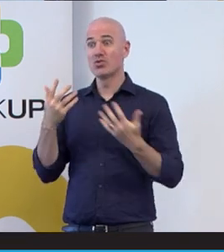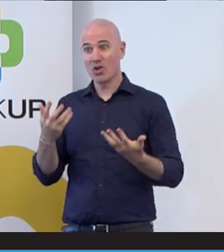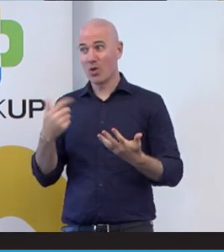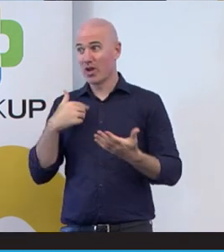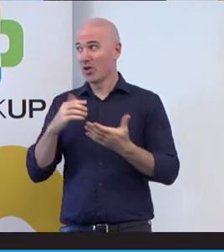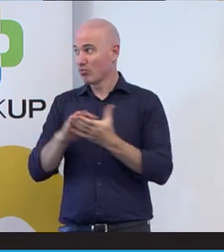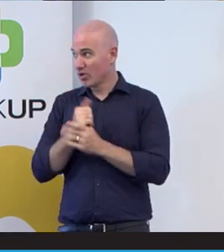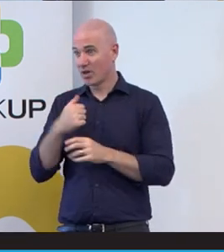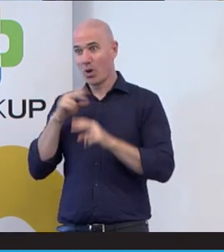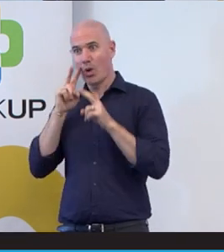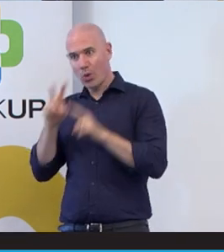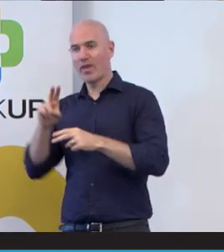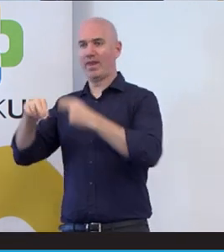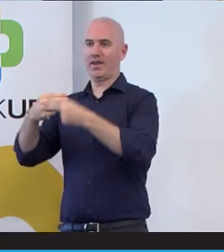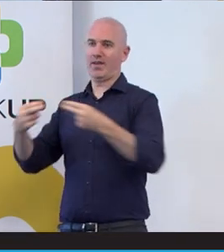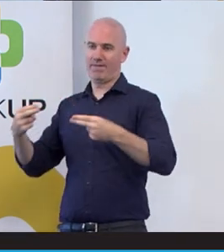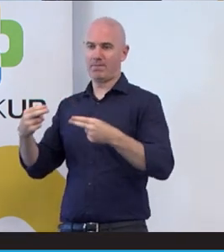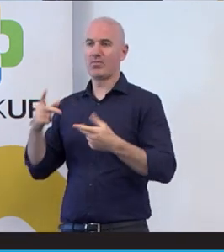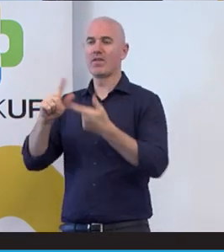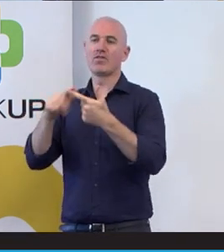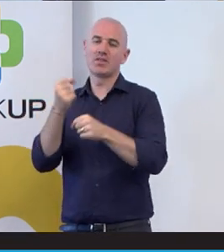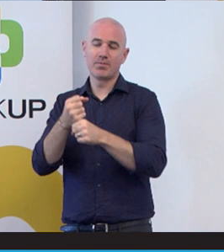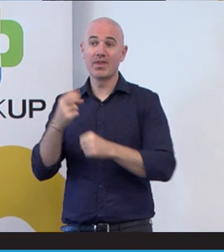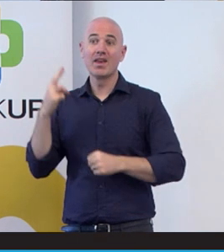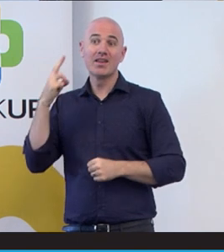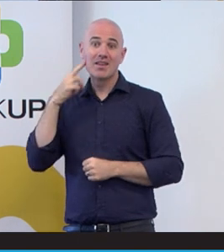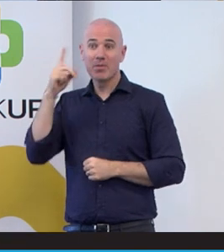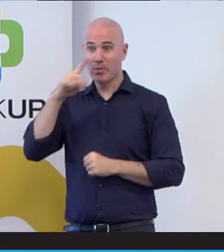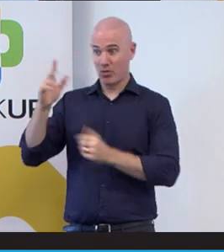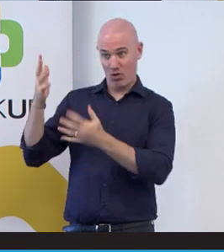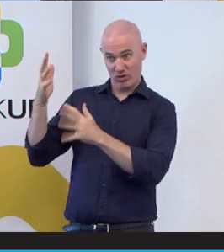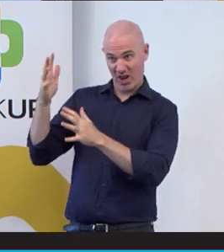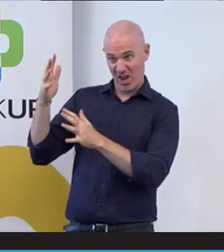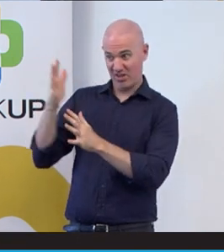we look at the gift by like, for example, deaf people Auslan sign language, which we're very